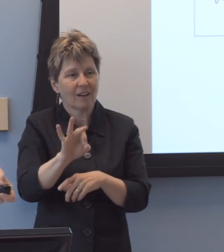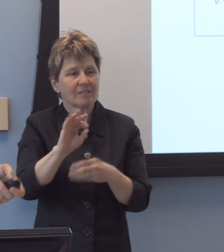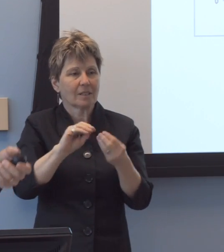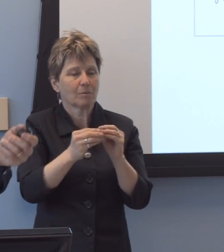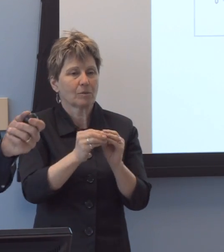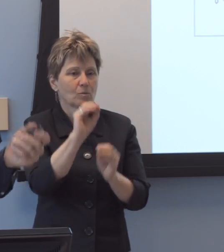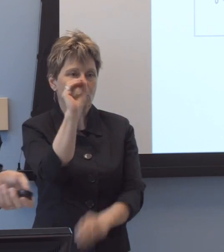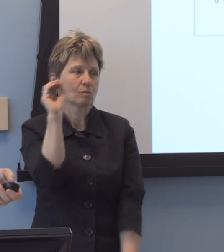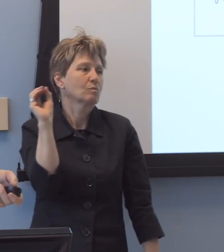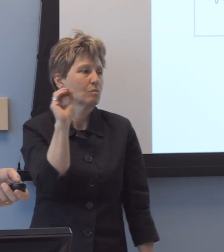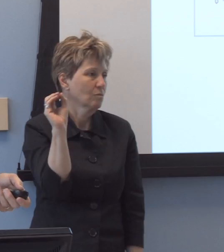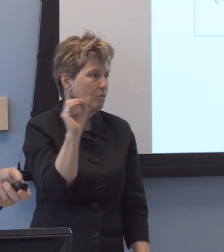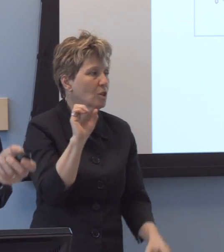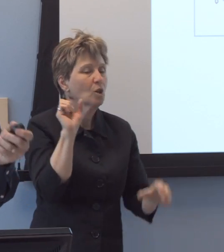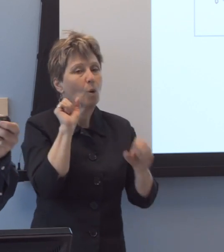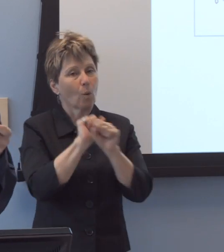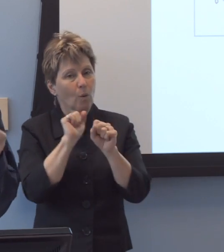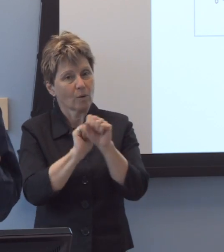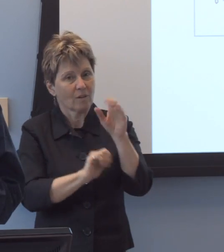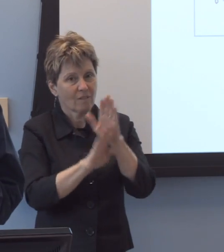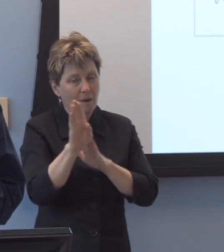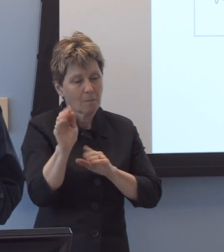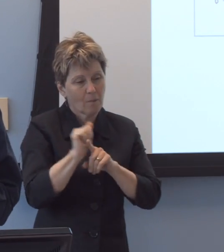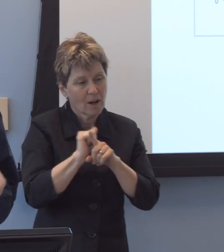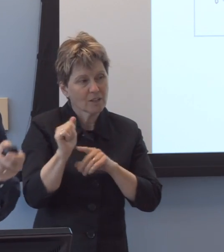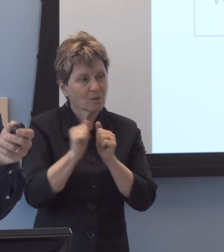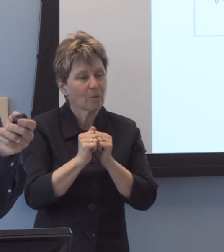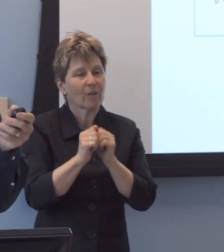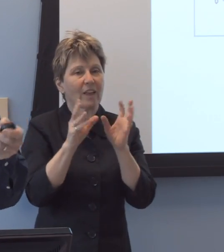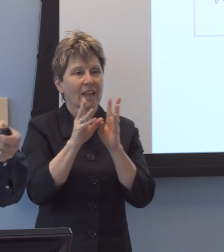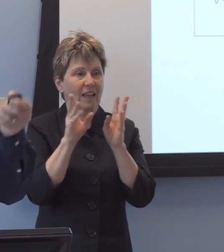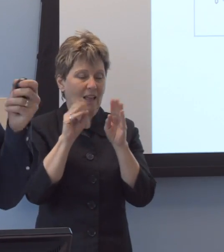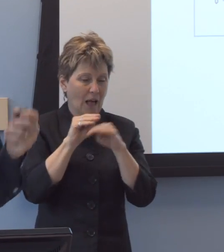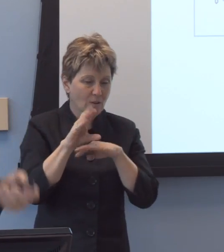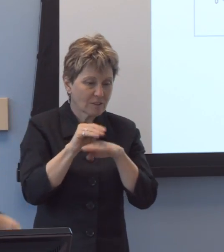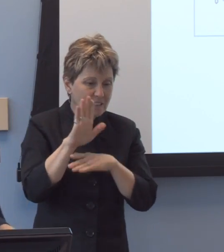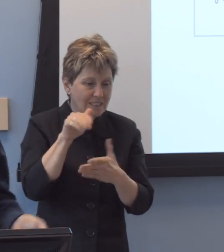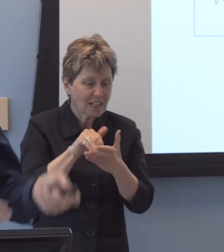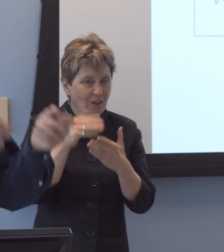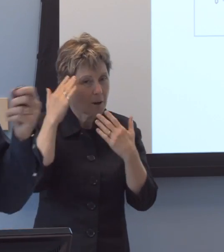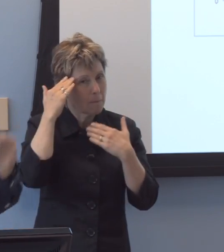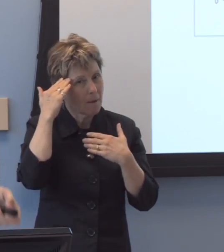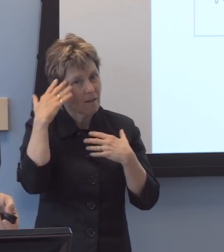with our counseling center and our mental health unit to say when students come in to your programs